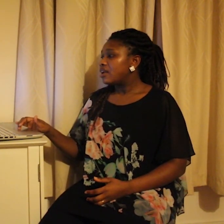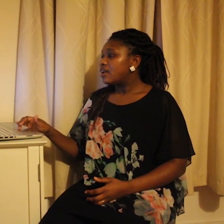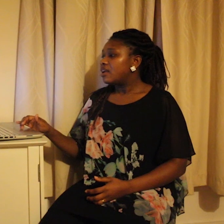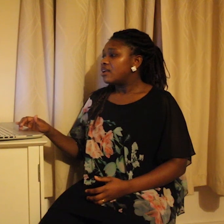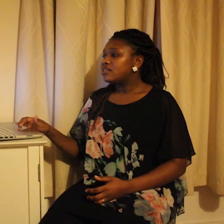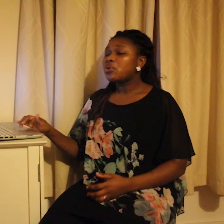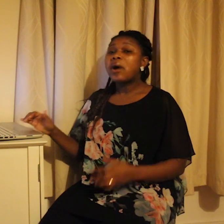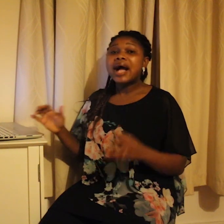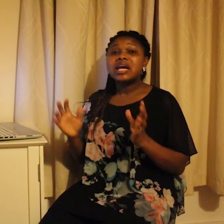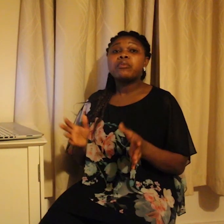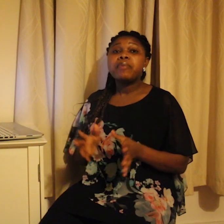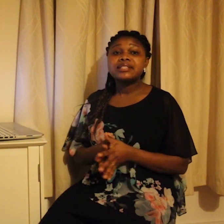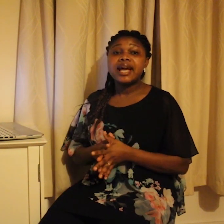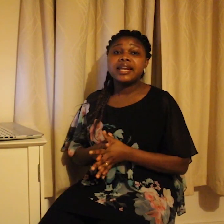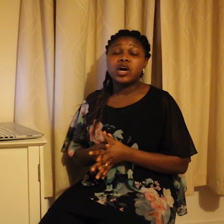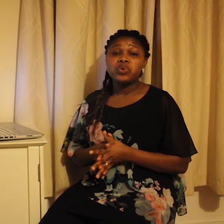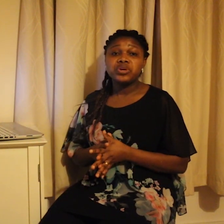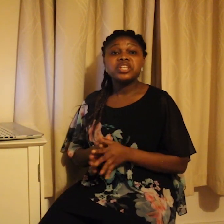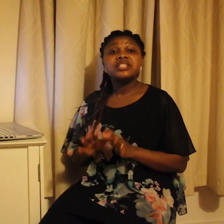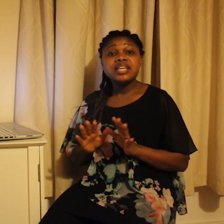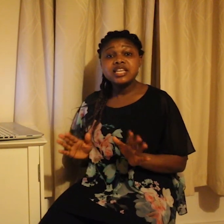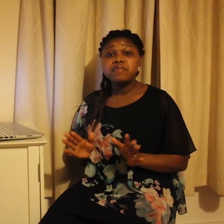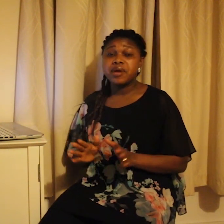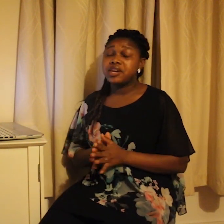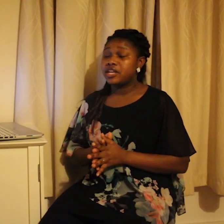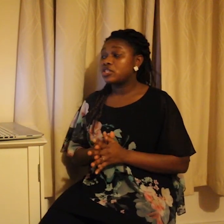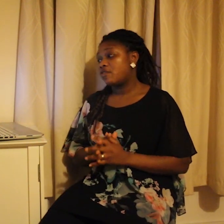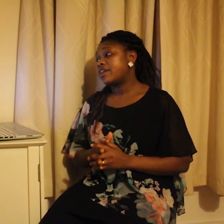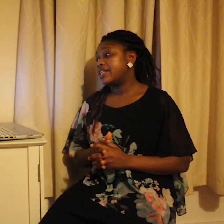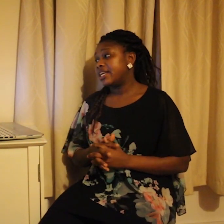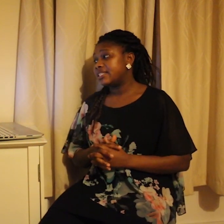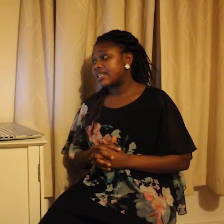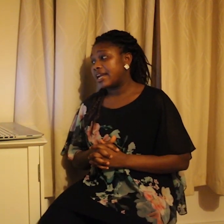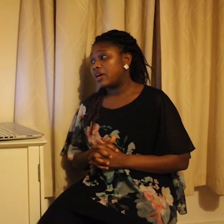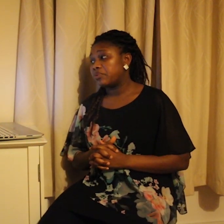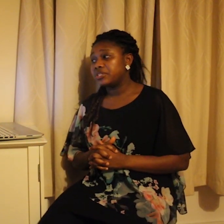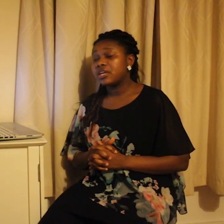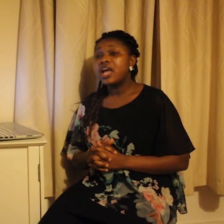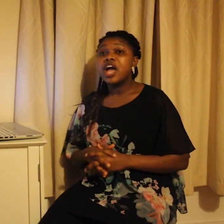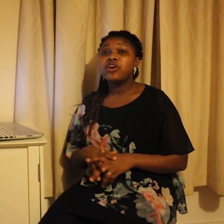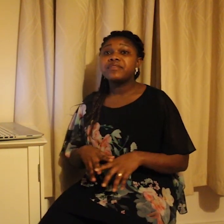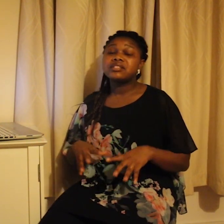So, Adamorobe Signed Language is independent of Ghanaian Signed Language and of the